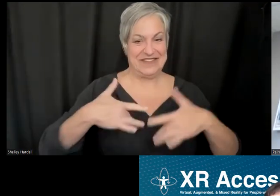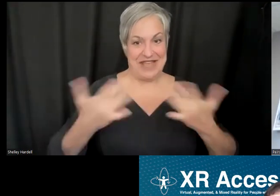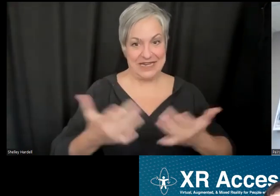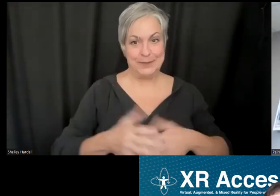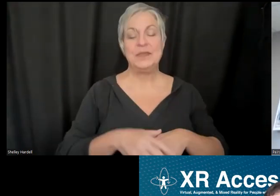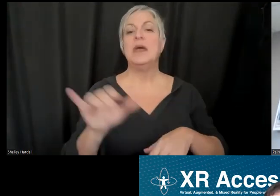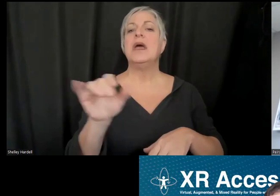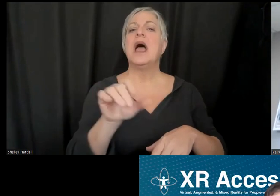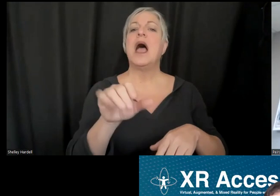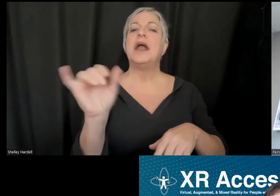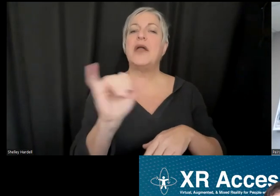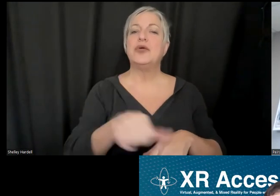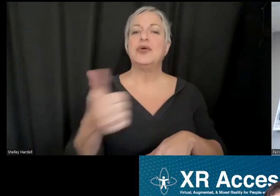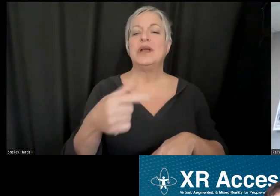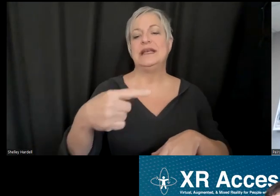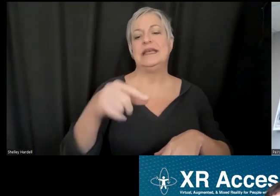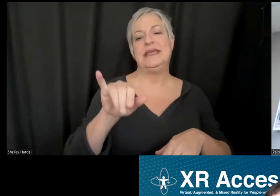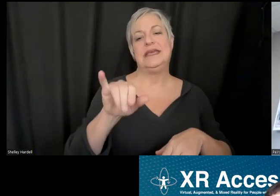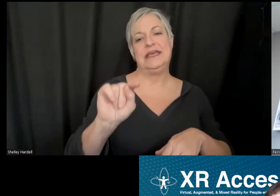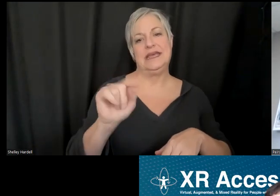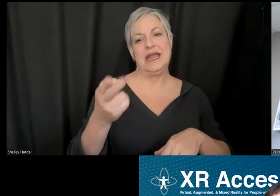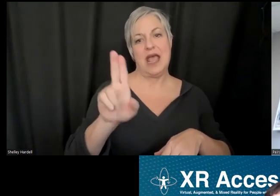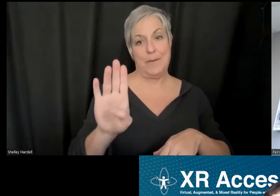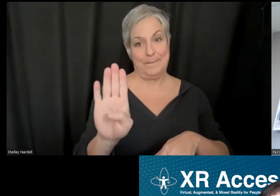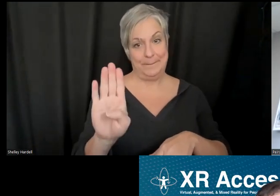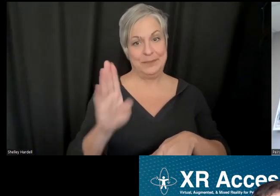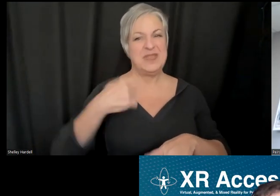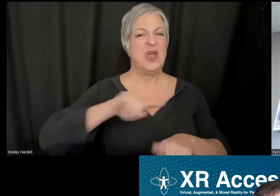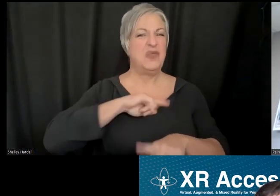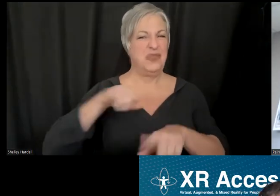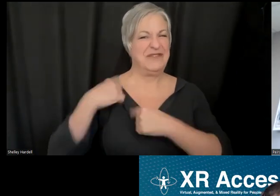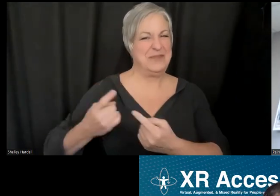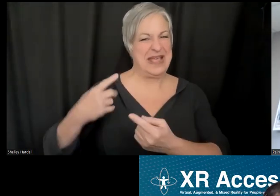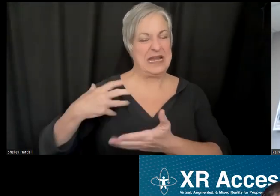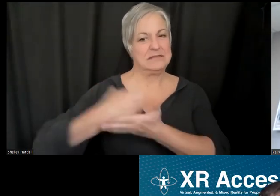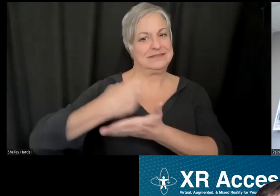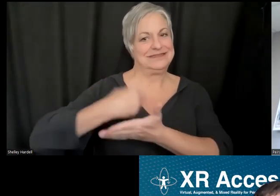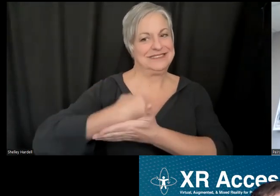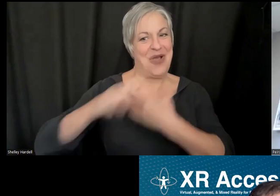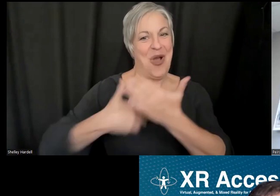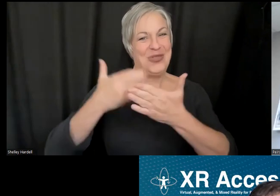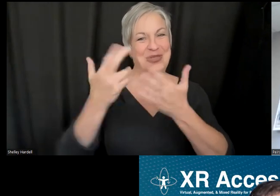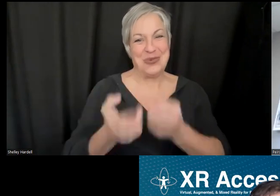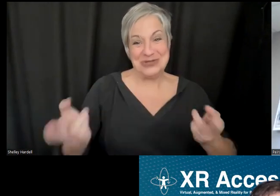where we are gathering up all the resources we can to